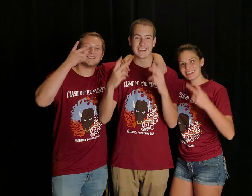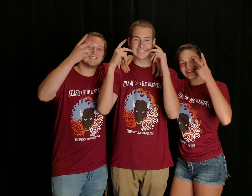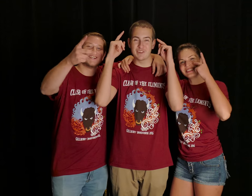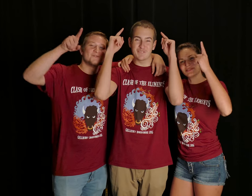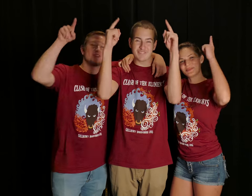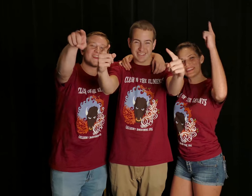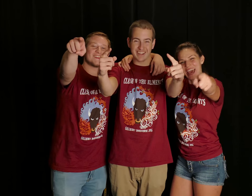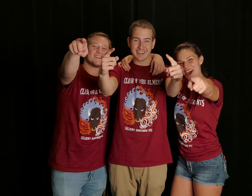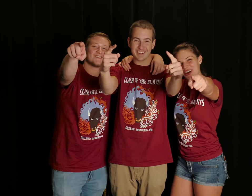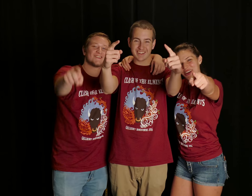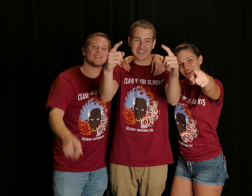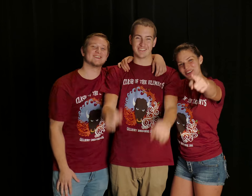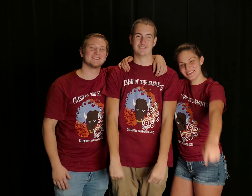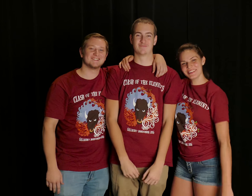SEE YOU ALL THERE!